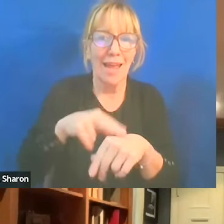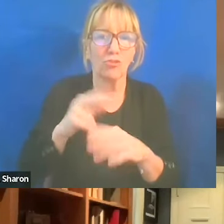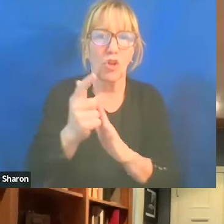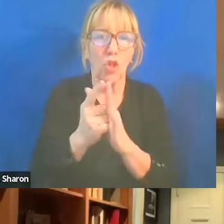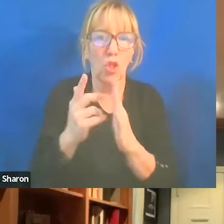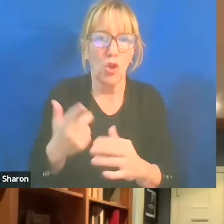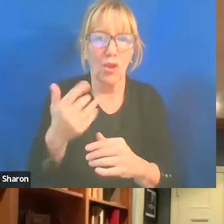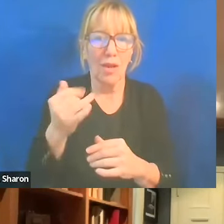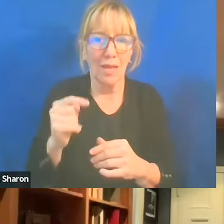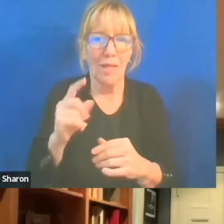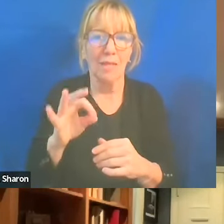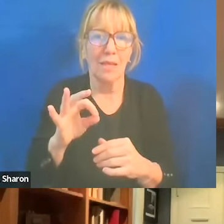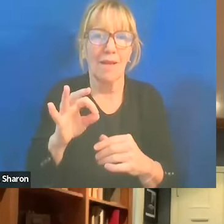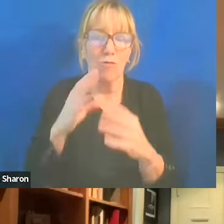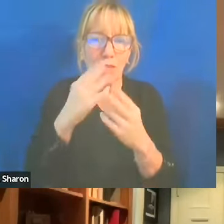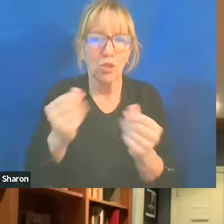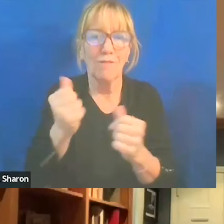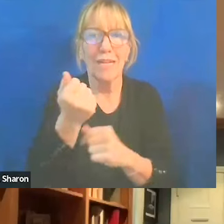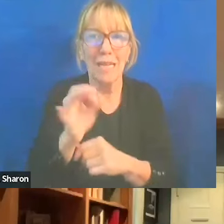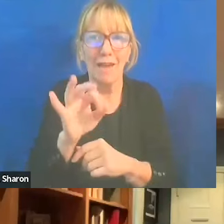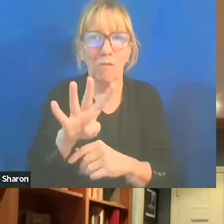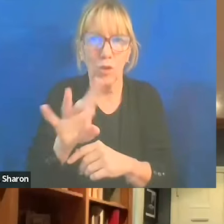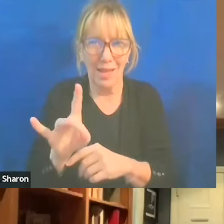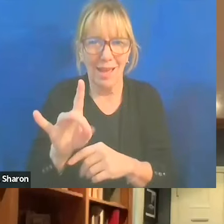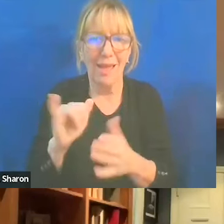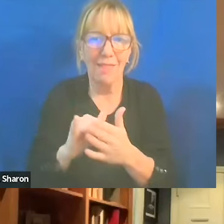And the Lawyer's Guild is a progressive organization that